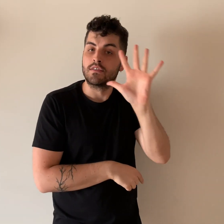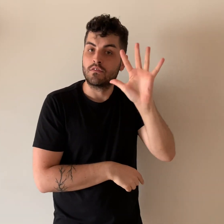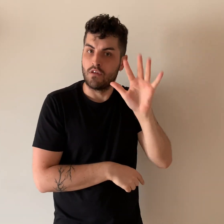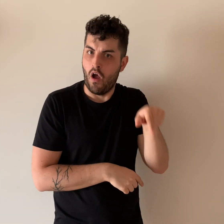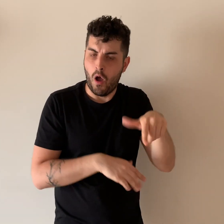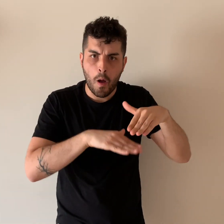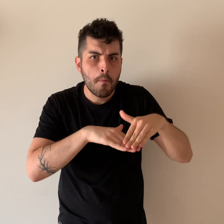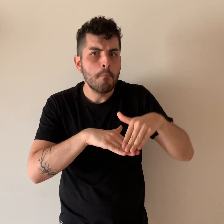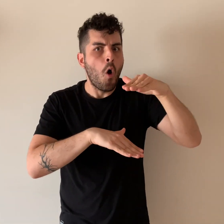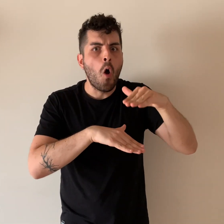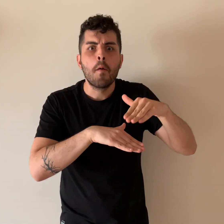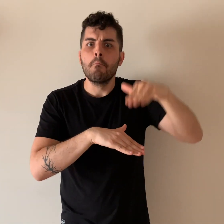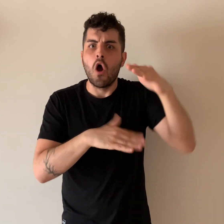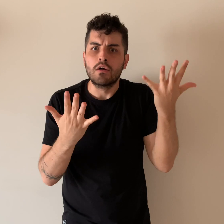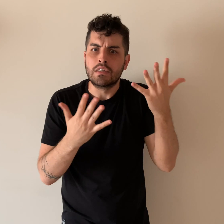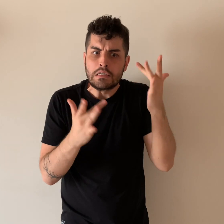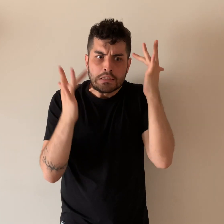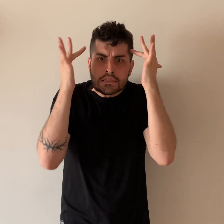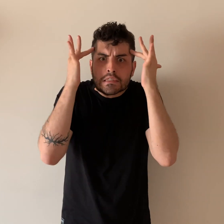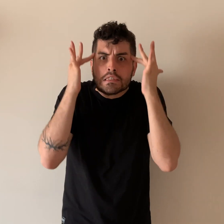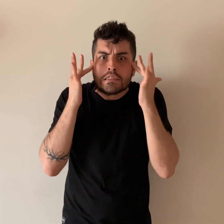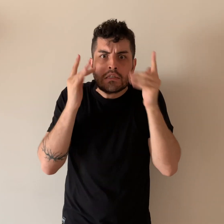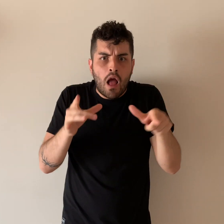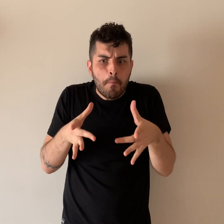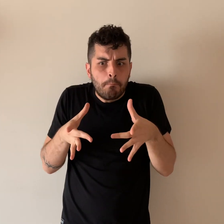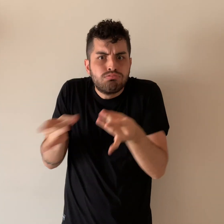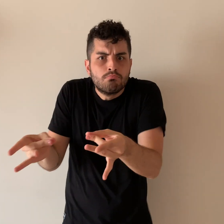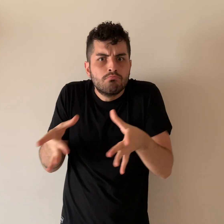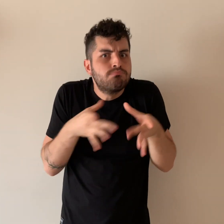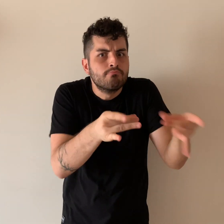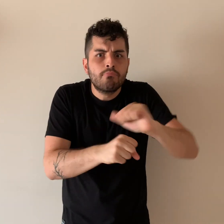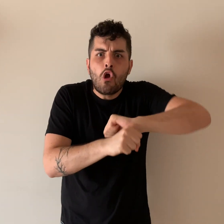the high risks and transmissibility of COVID-19 has made it urgent